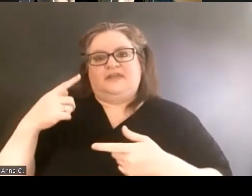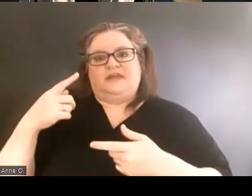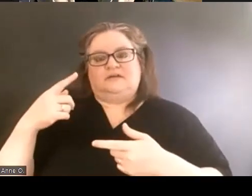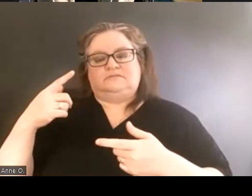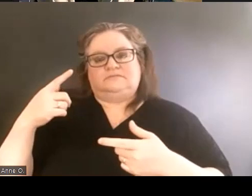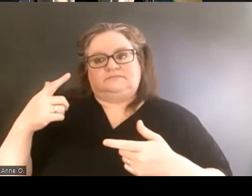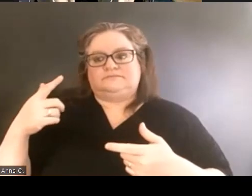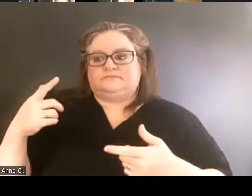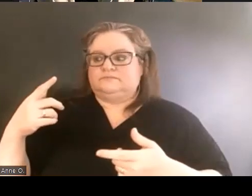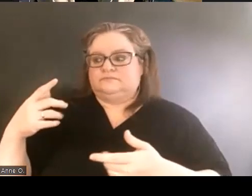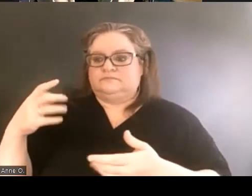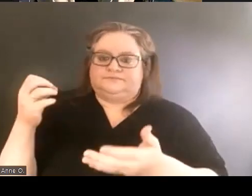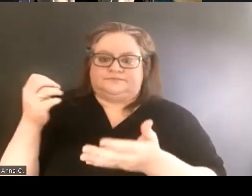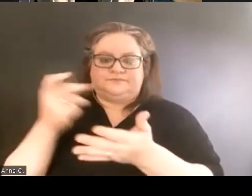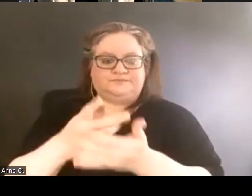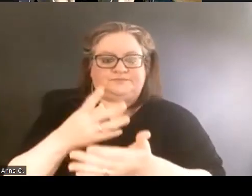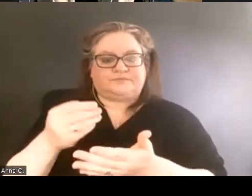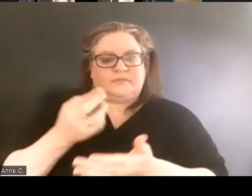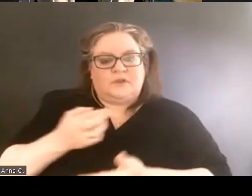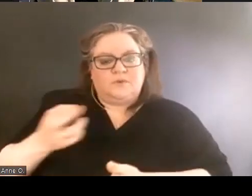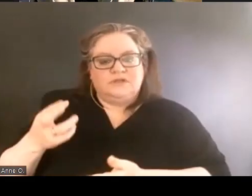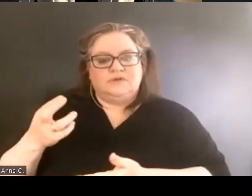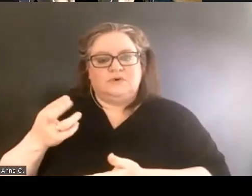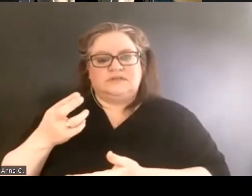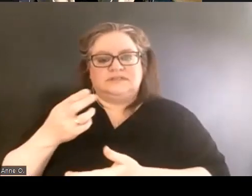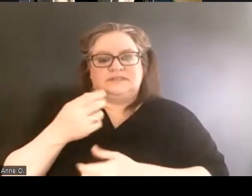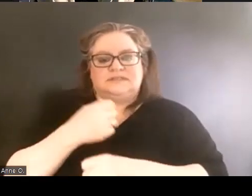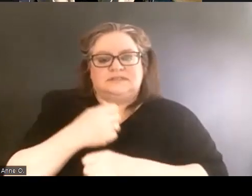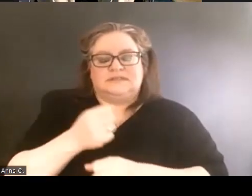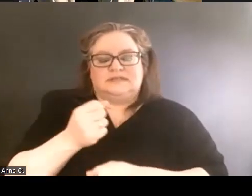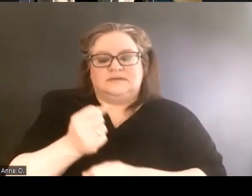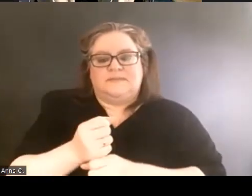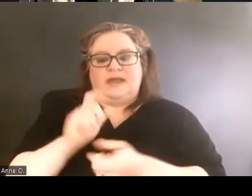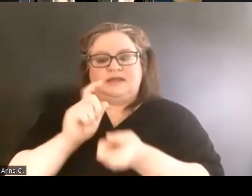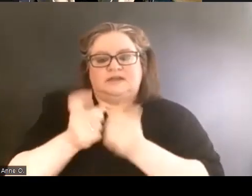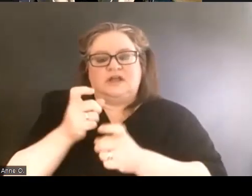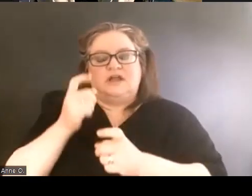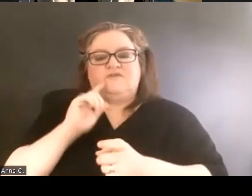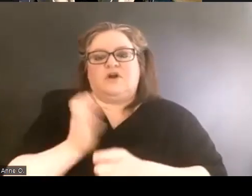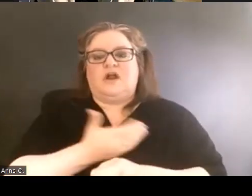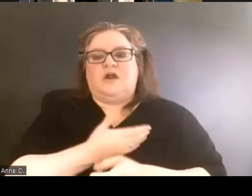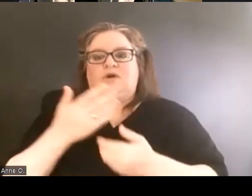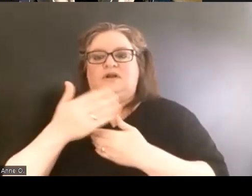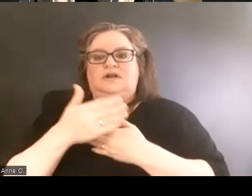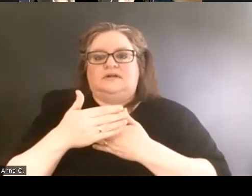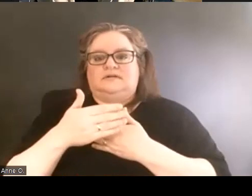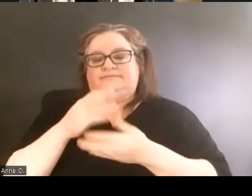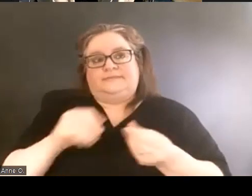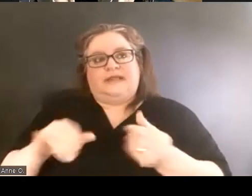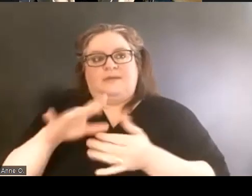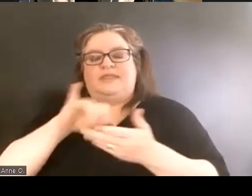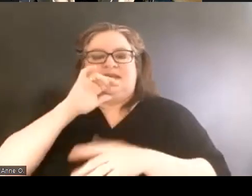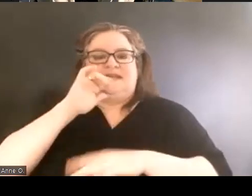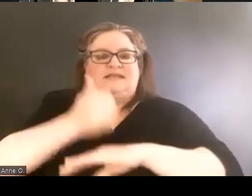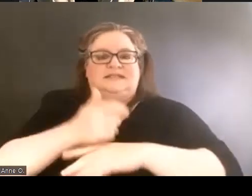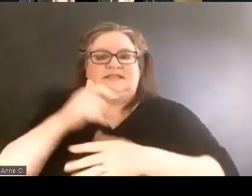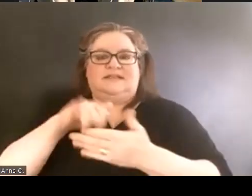to make changes on our campus which did not exist at the time that I started.